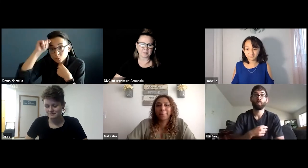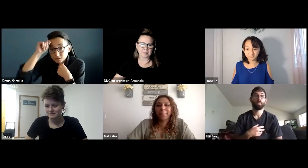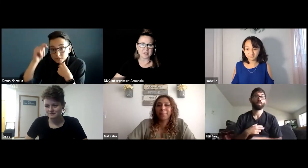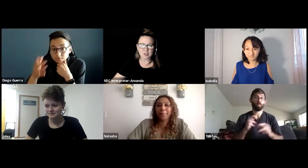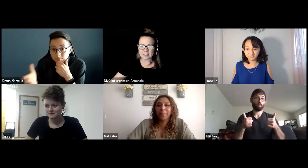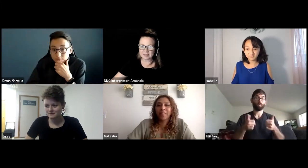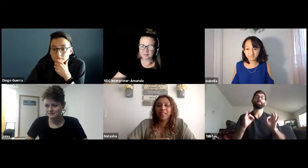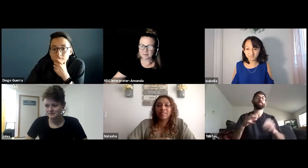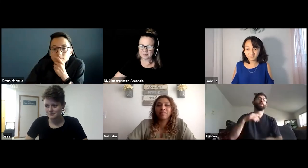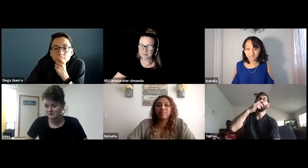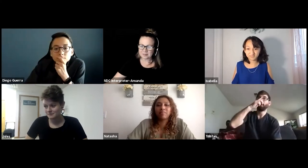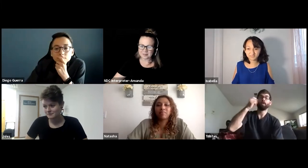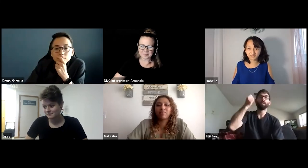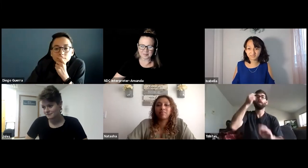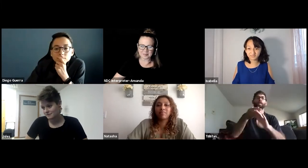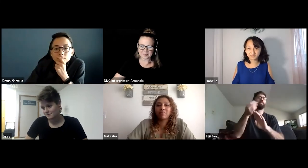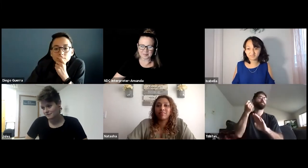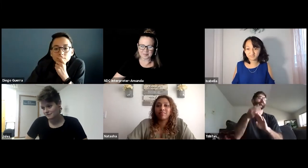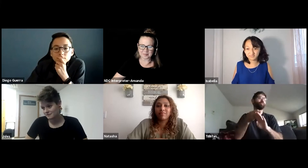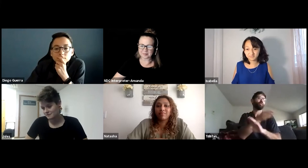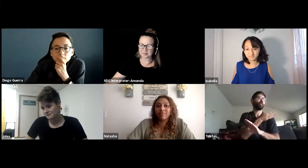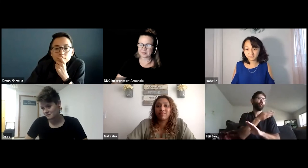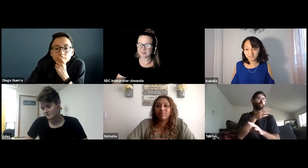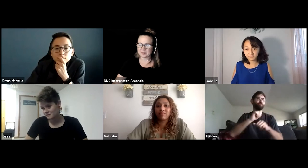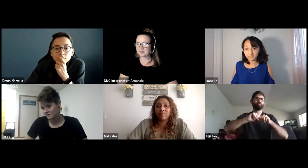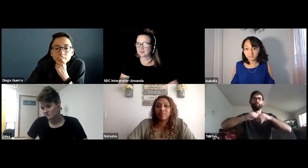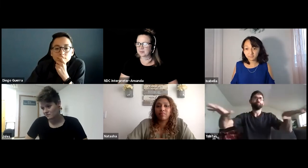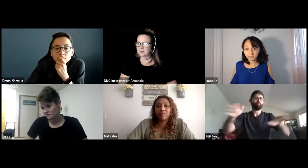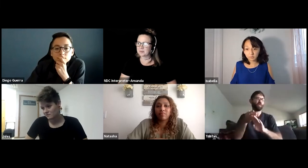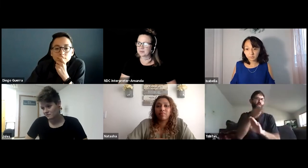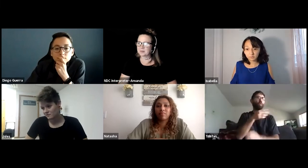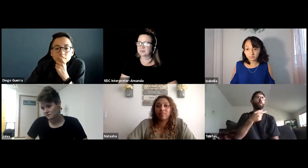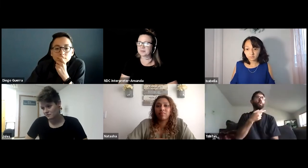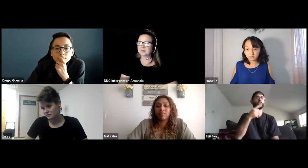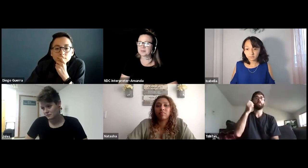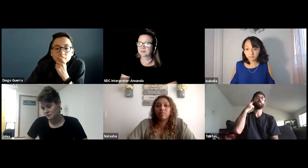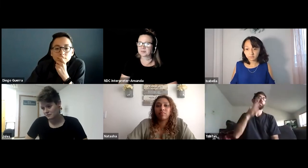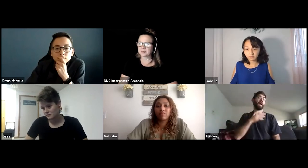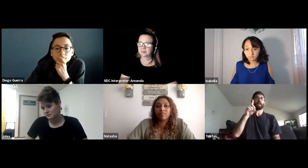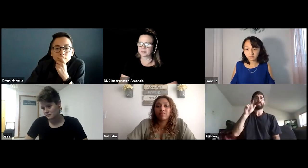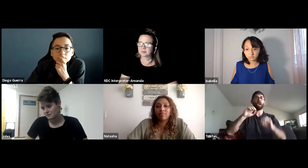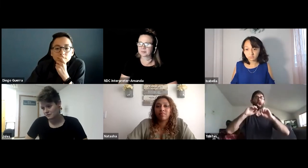Tristan? Thank you, Diego. Before the pandemic,